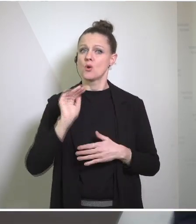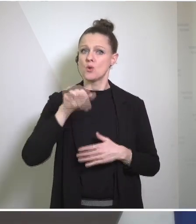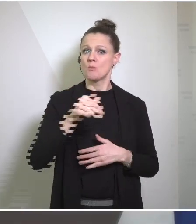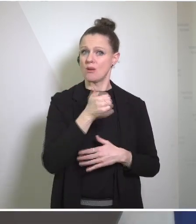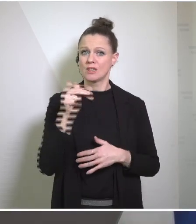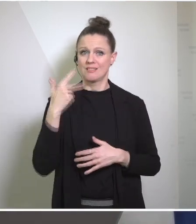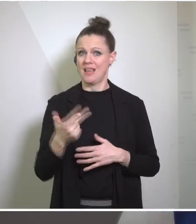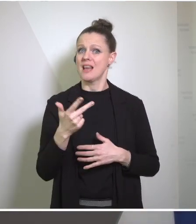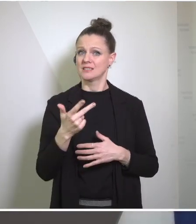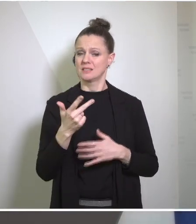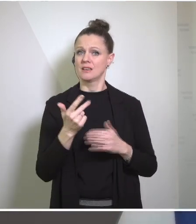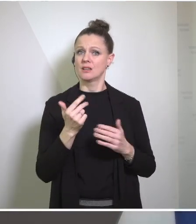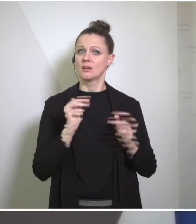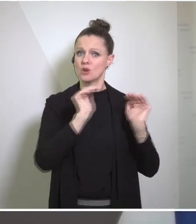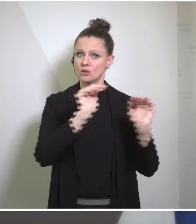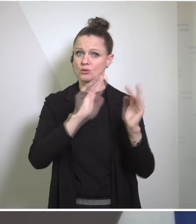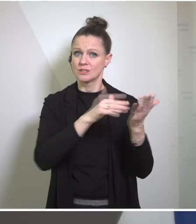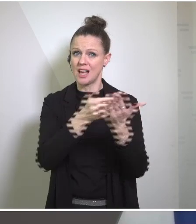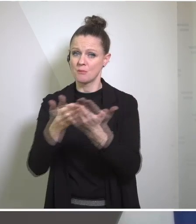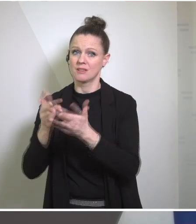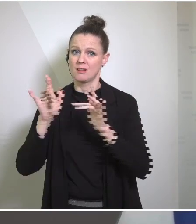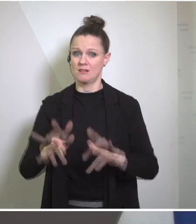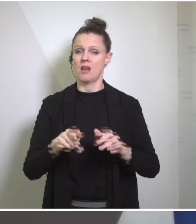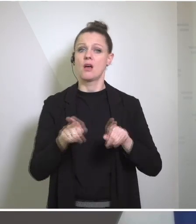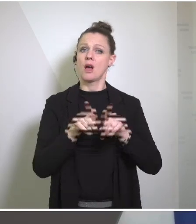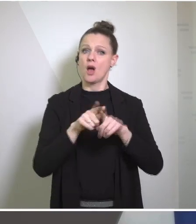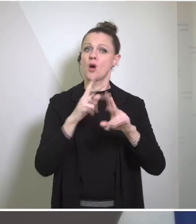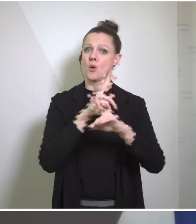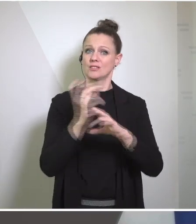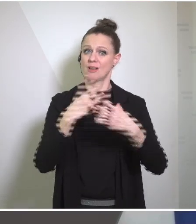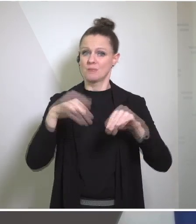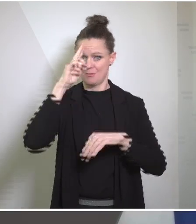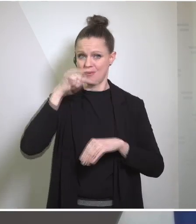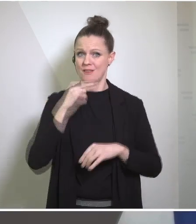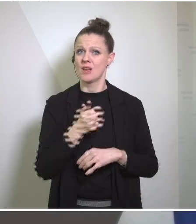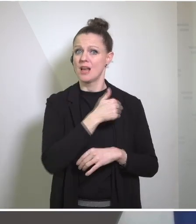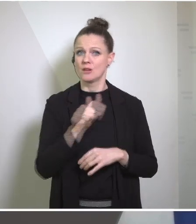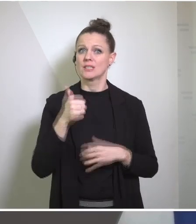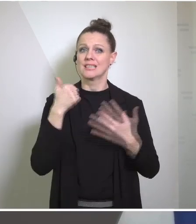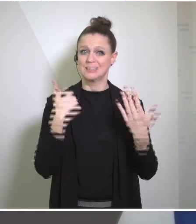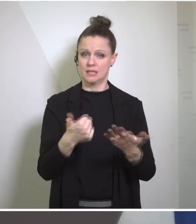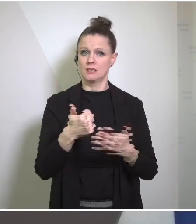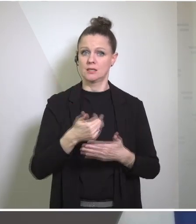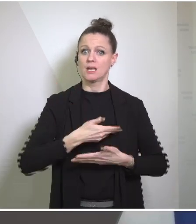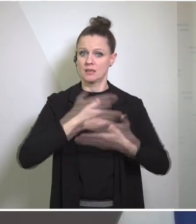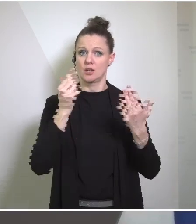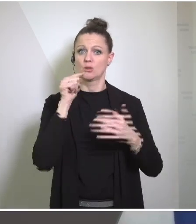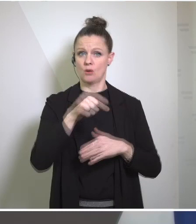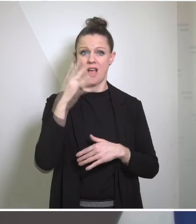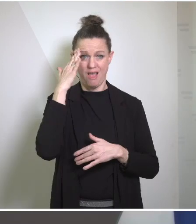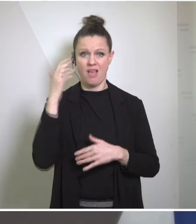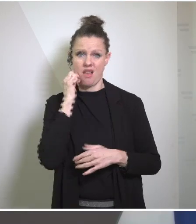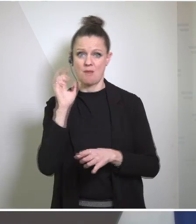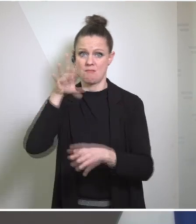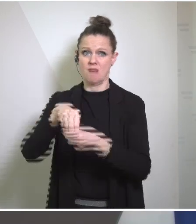there's one Austrian Israeli family father who now for 161 days is in the hands of Hamas. And in this